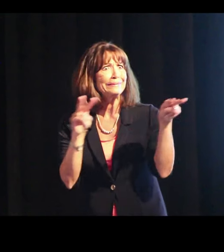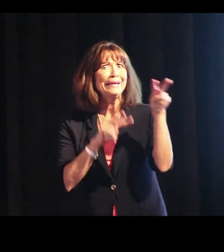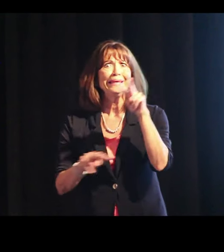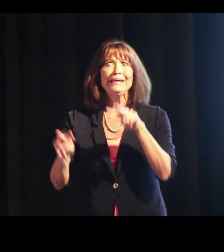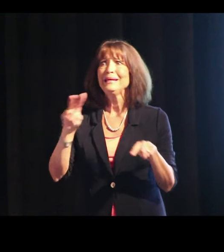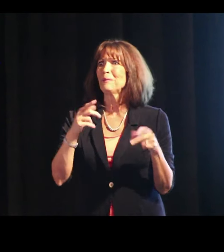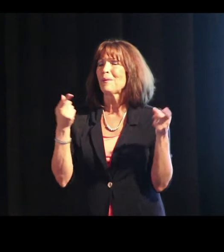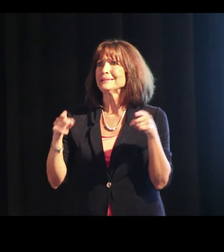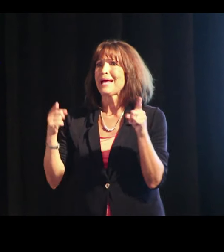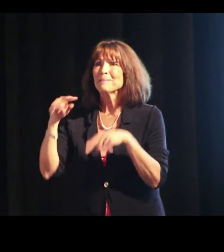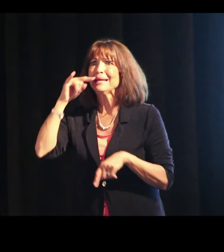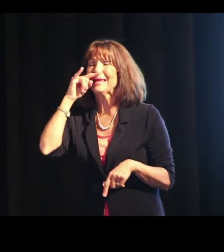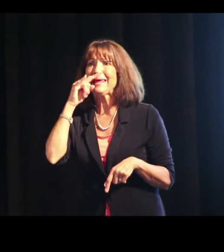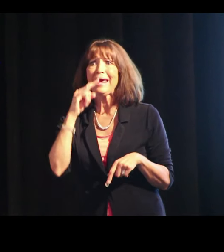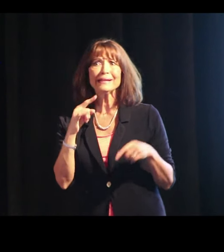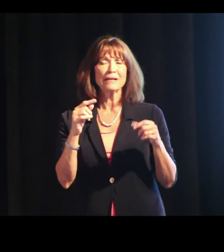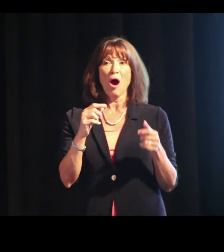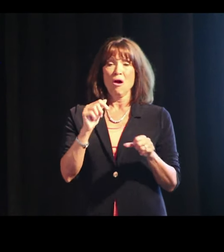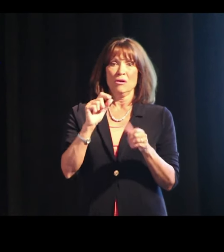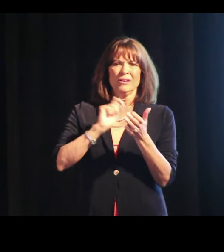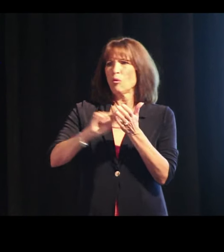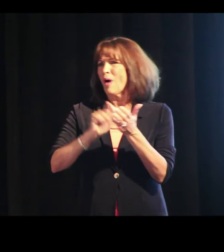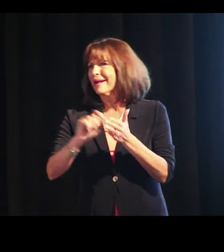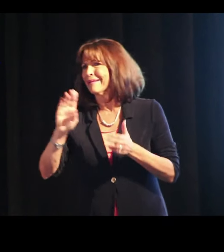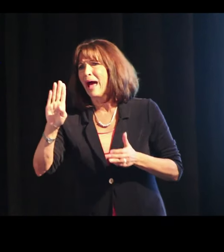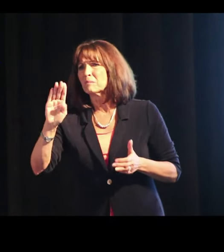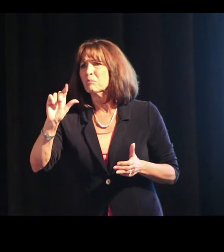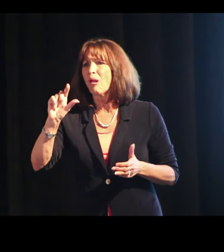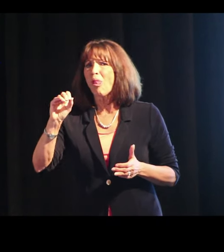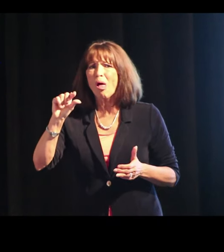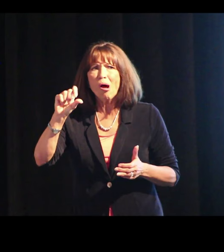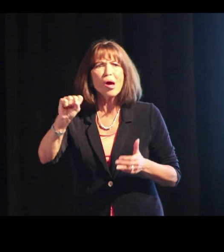and see what is happening with those kids. They're writing blogs,